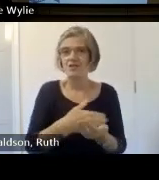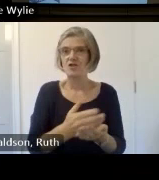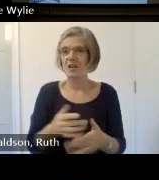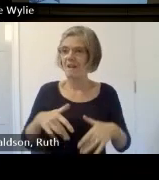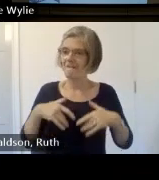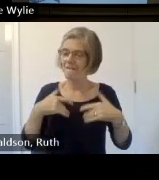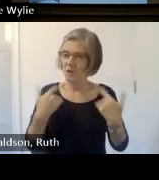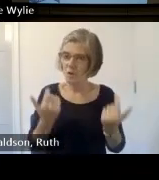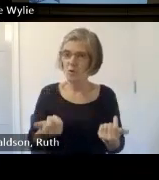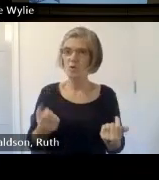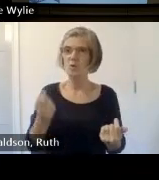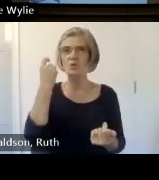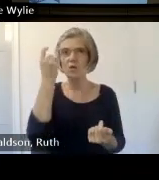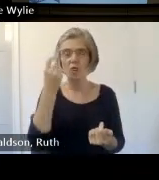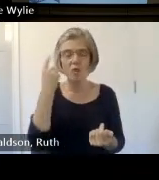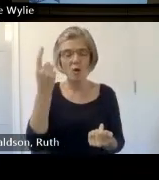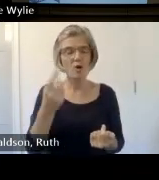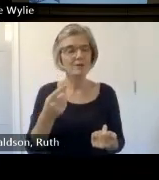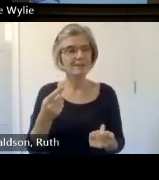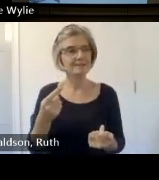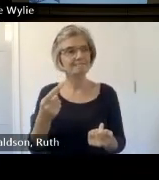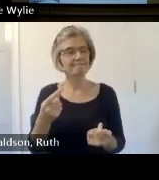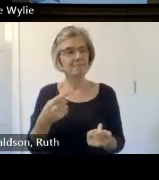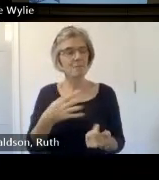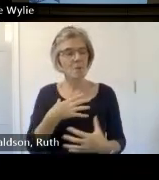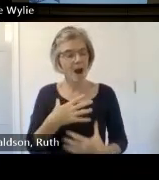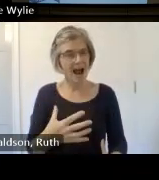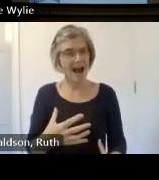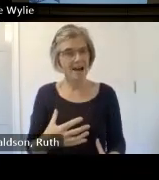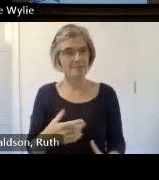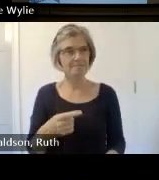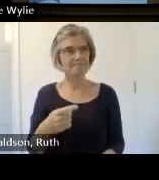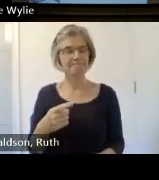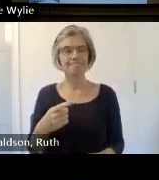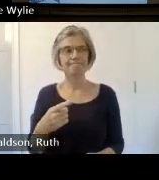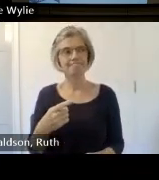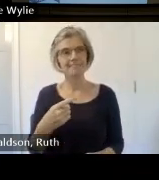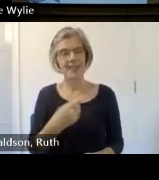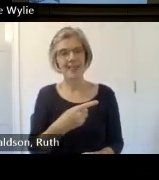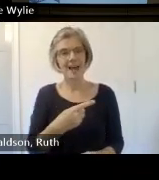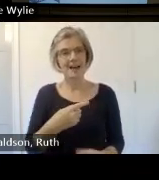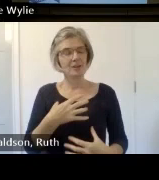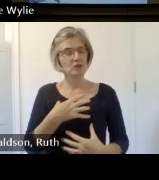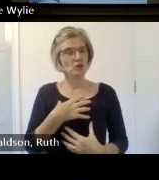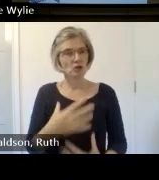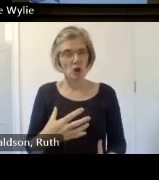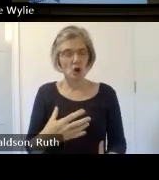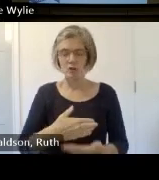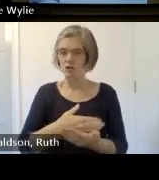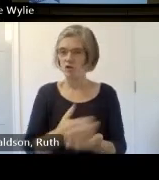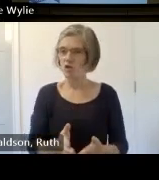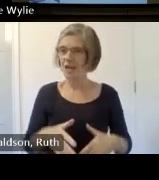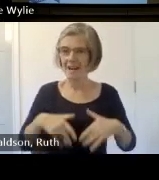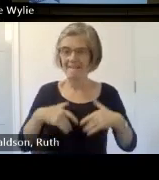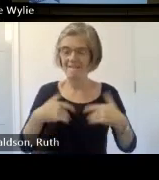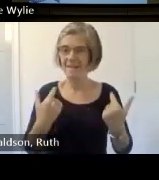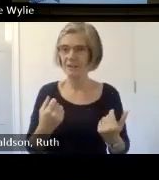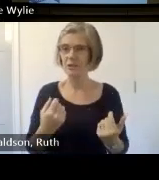that shock at having this these shared feelings this this New Perspective and A New Perspective